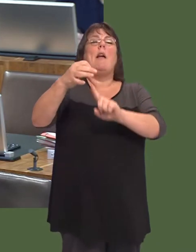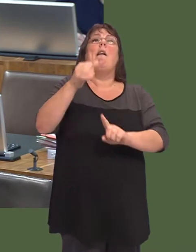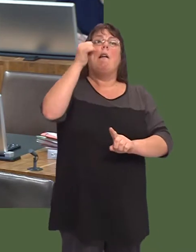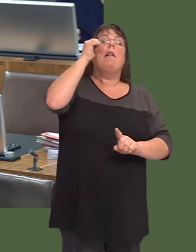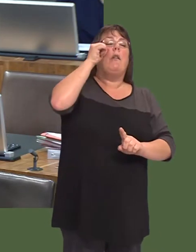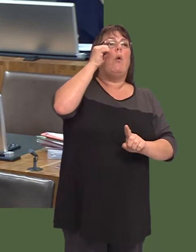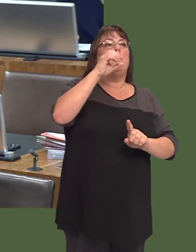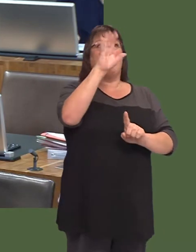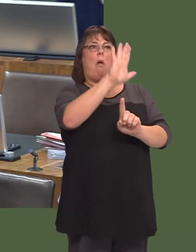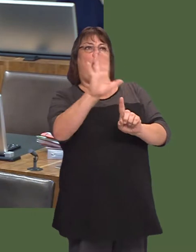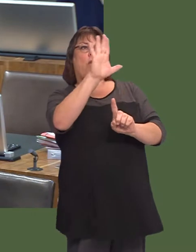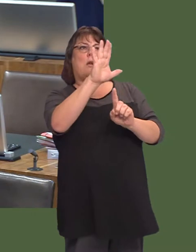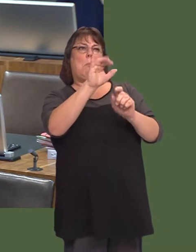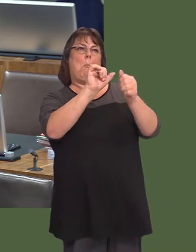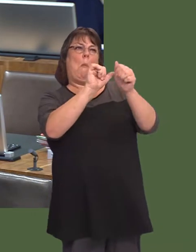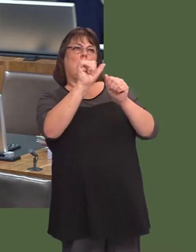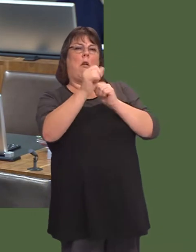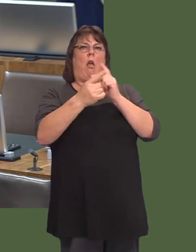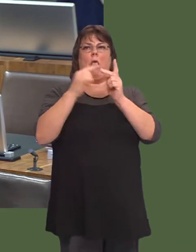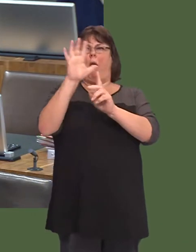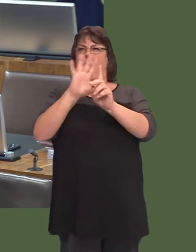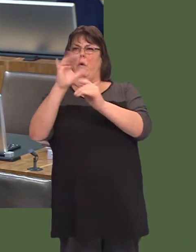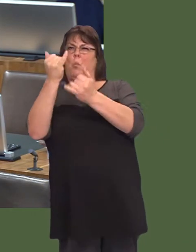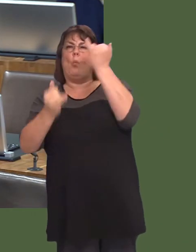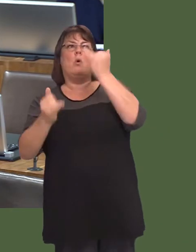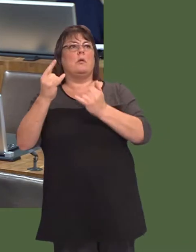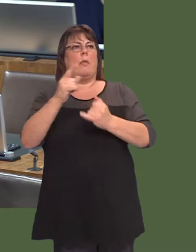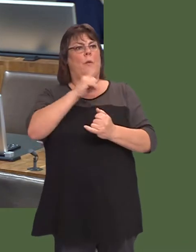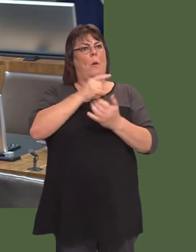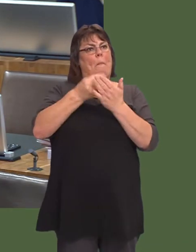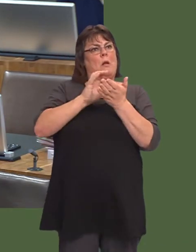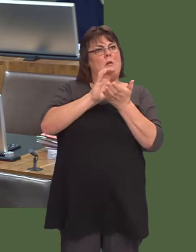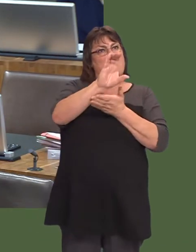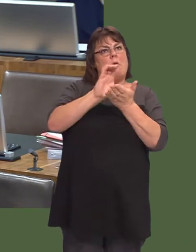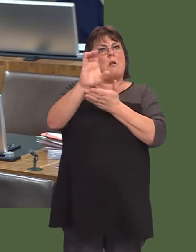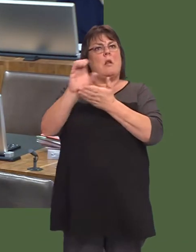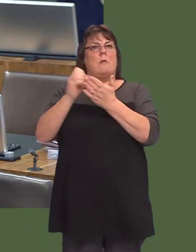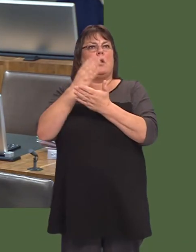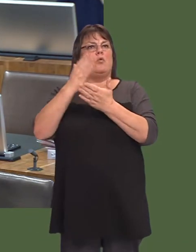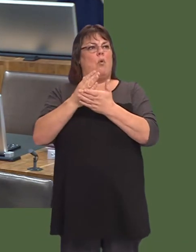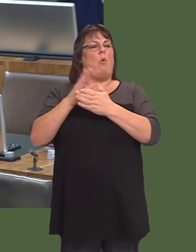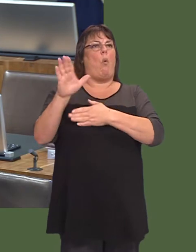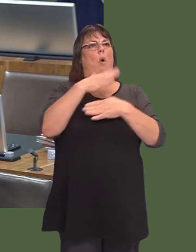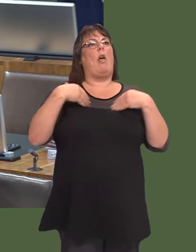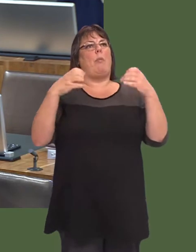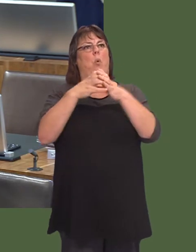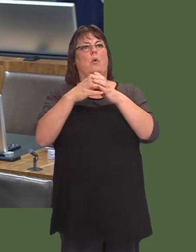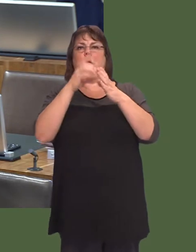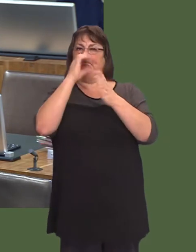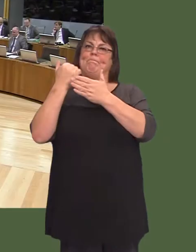Yes, we want to make sure those inconsistencies are dealt with, which is why weíve allocated this money and why, of course, health boards have made the commitment that they have.